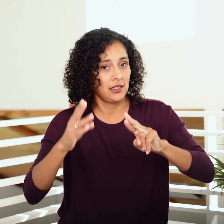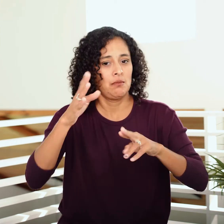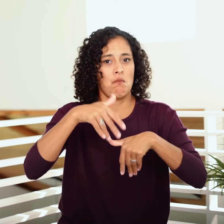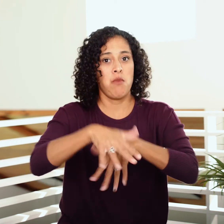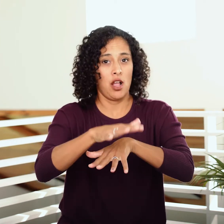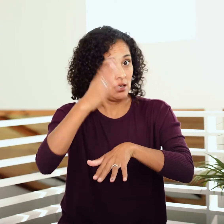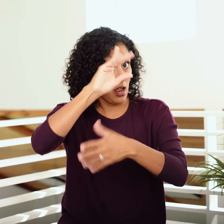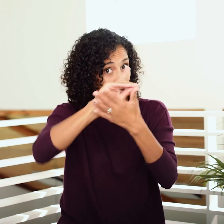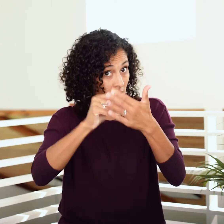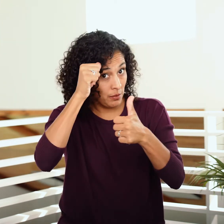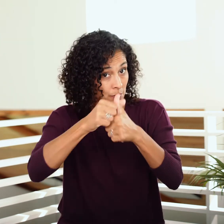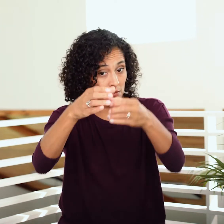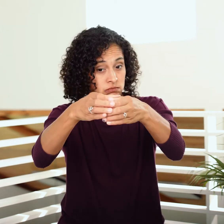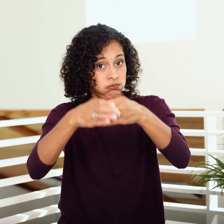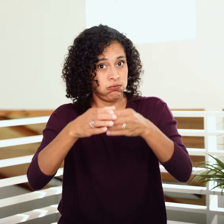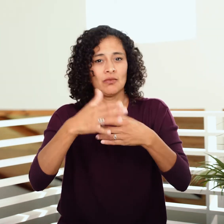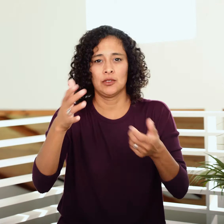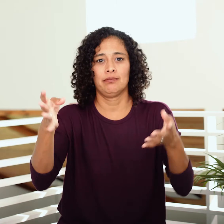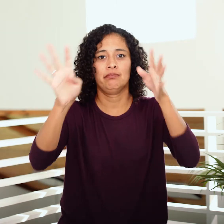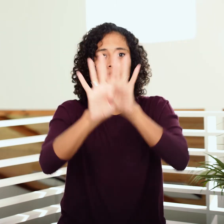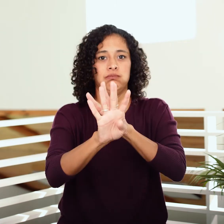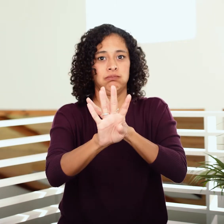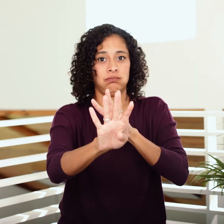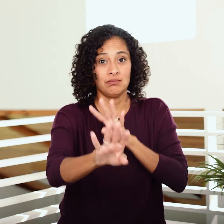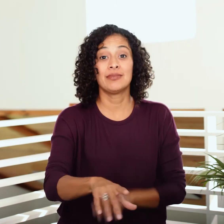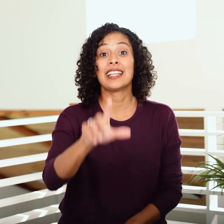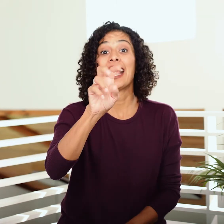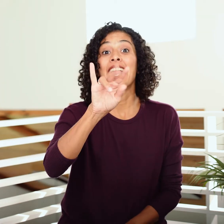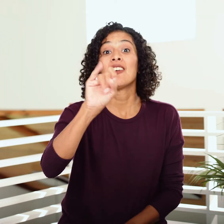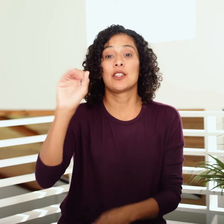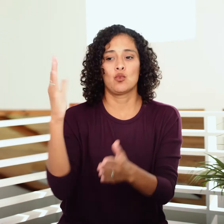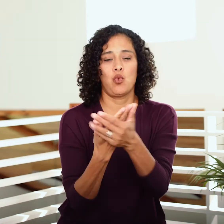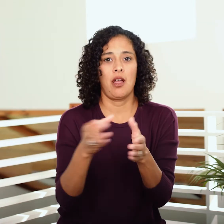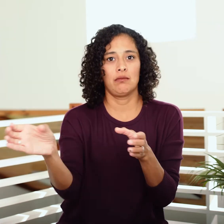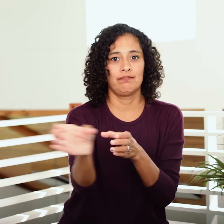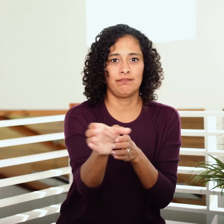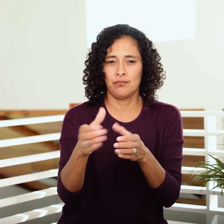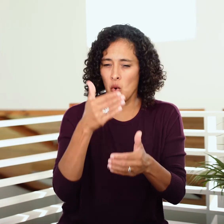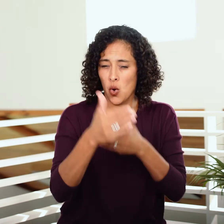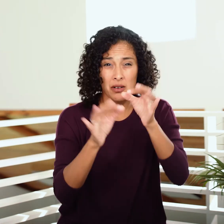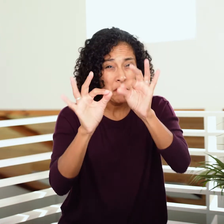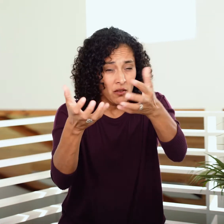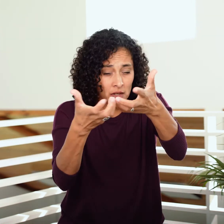and get in their marching formation designed by God. Even the order that the clans of Levites arrive in